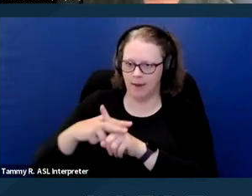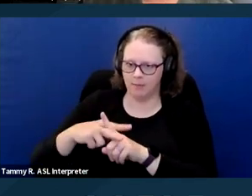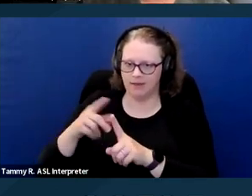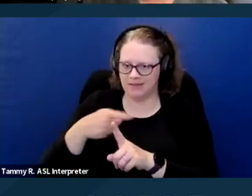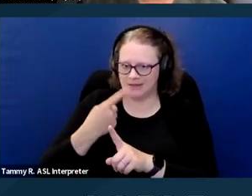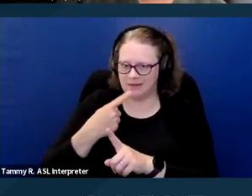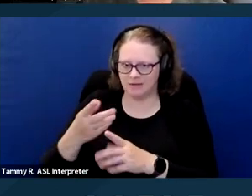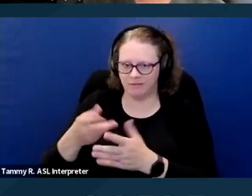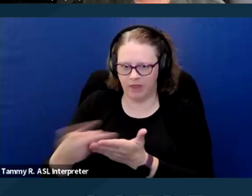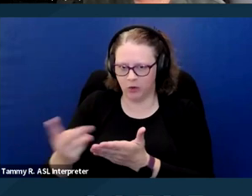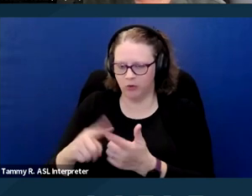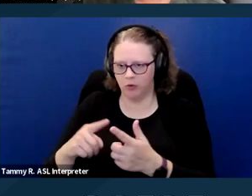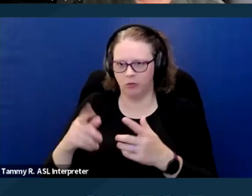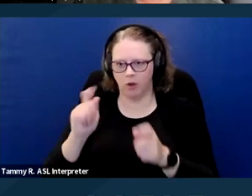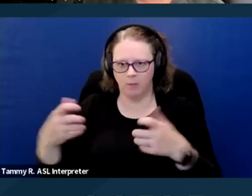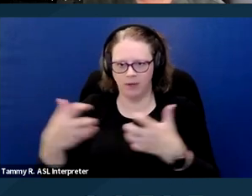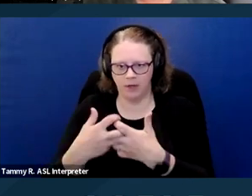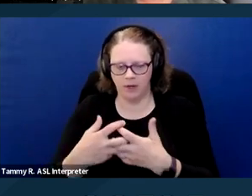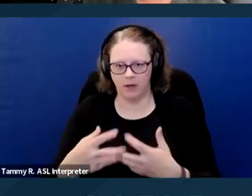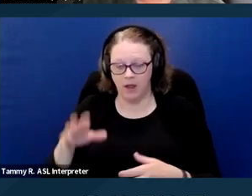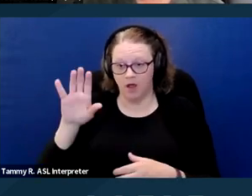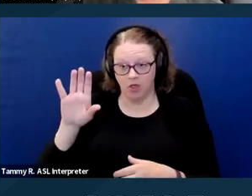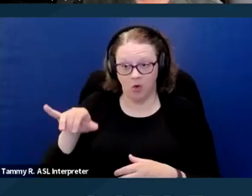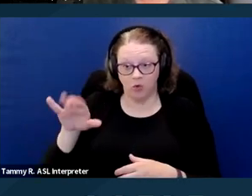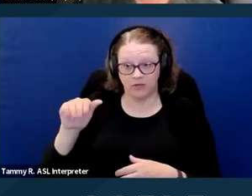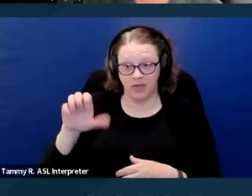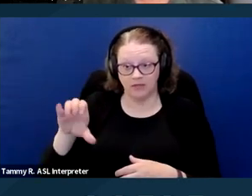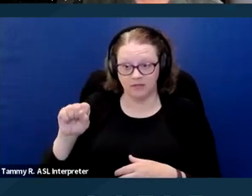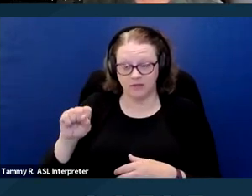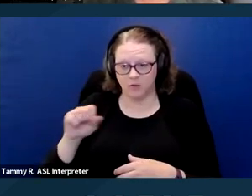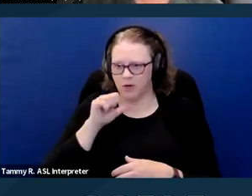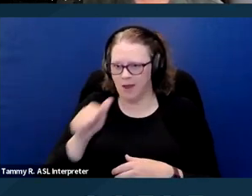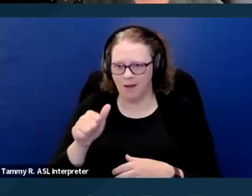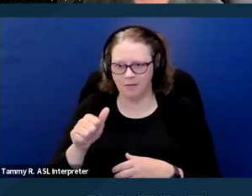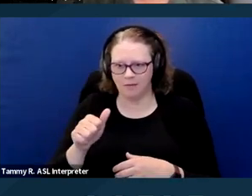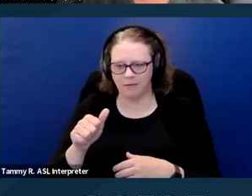Cases like Rodriguez were not overturned or anything like that